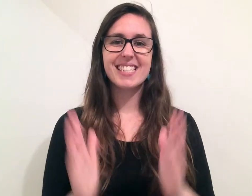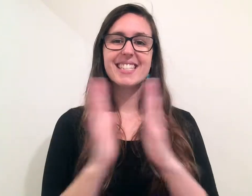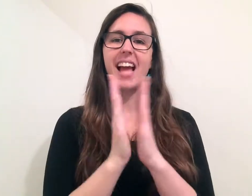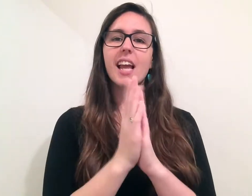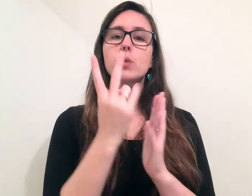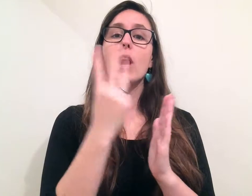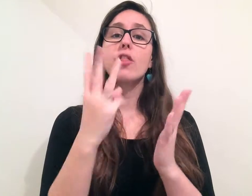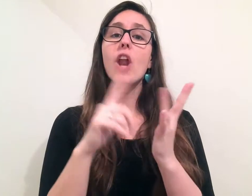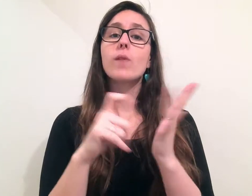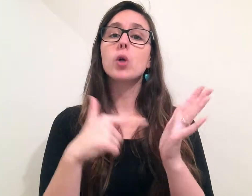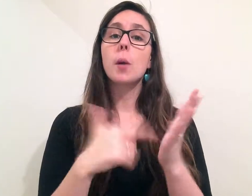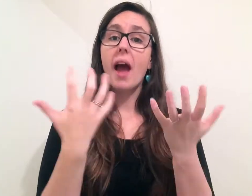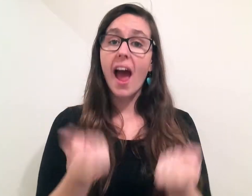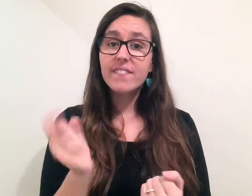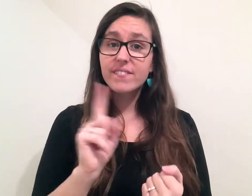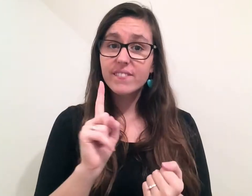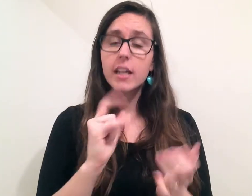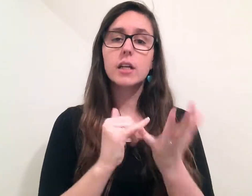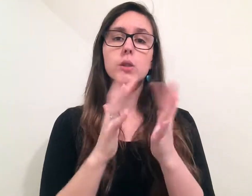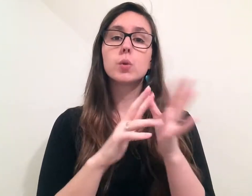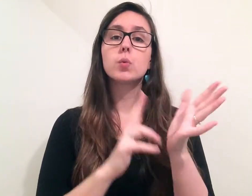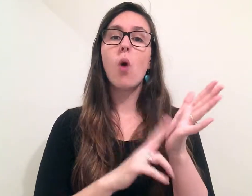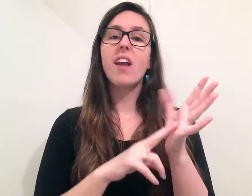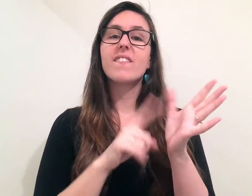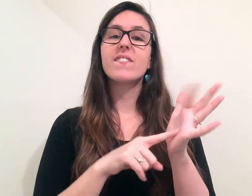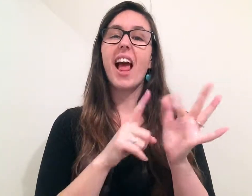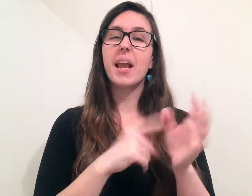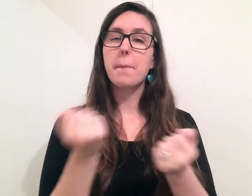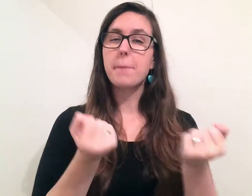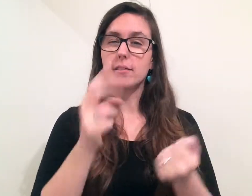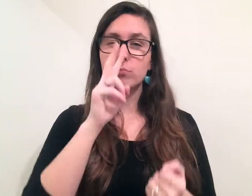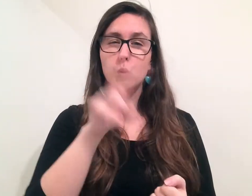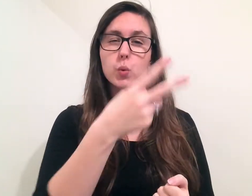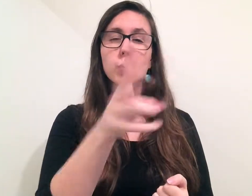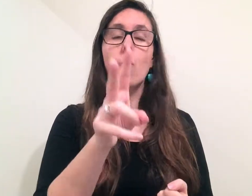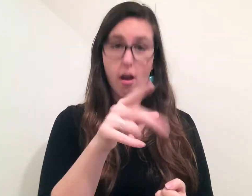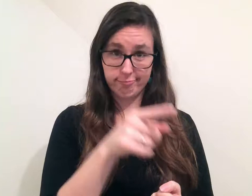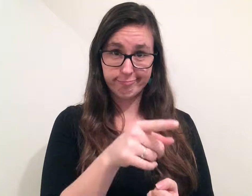Sunday 23rd October there will be a Swan Valley Bus Tour.